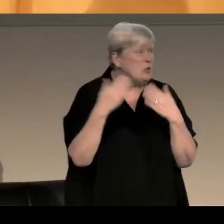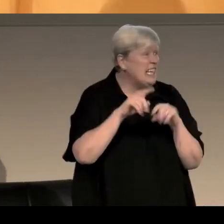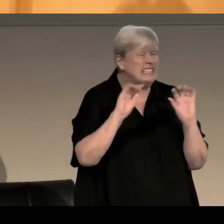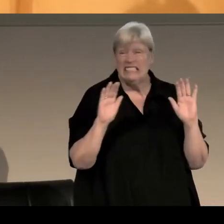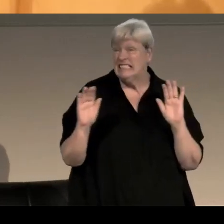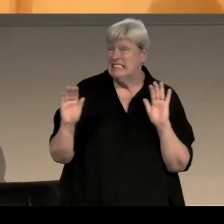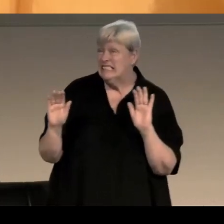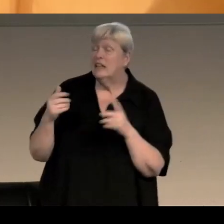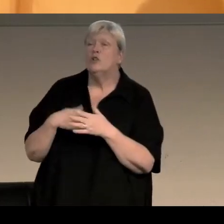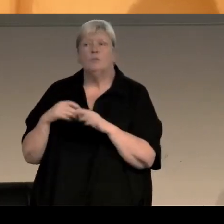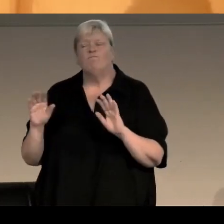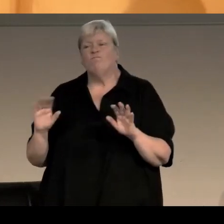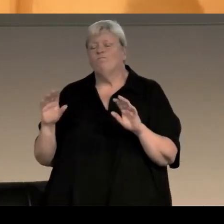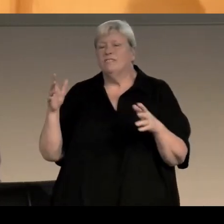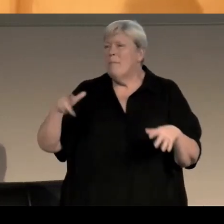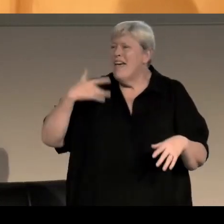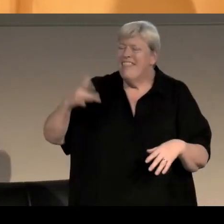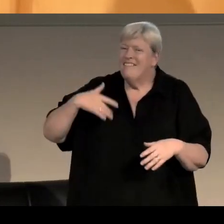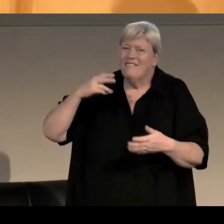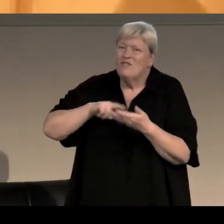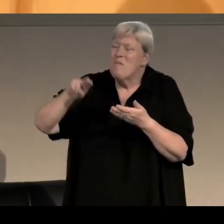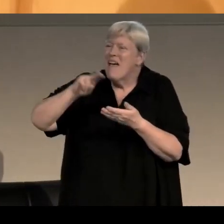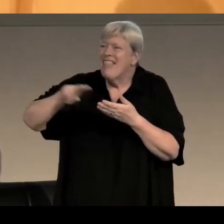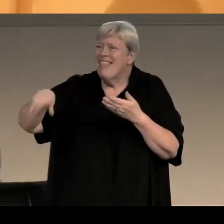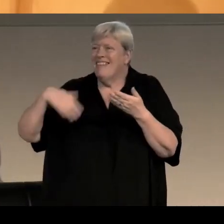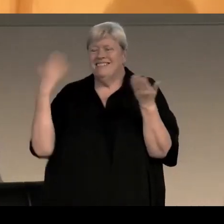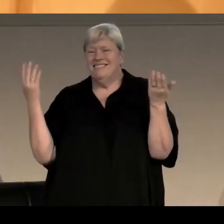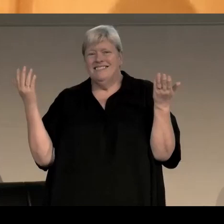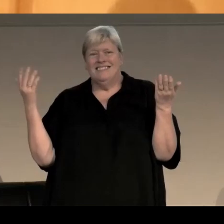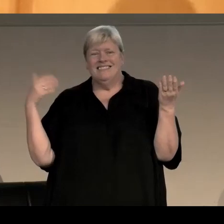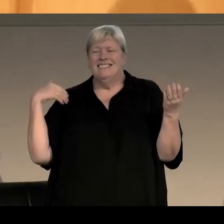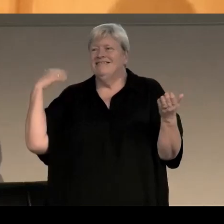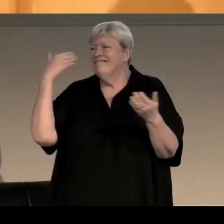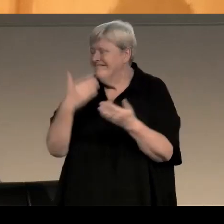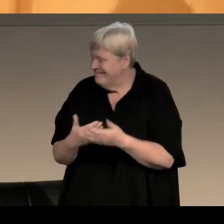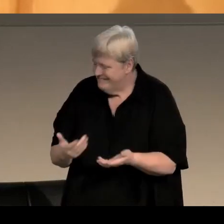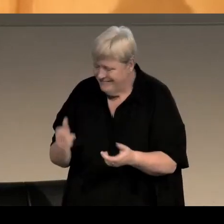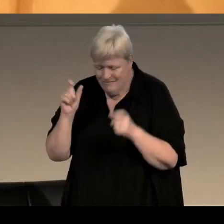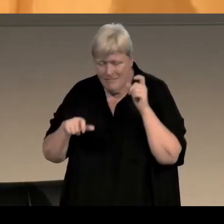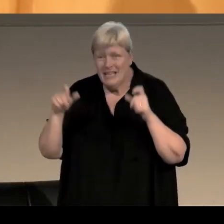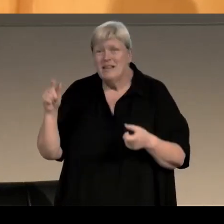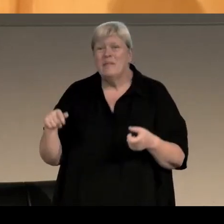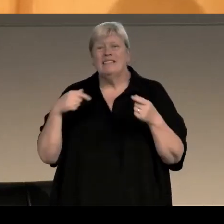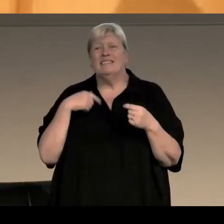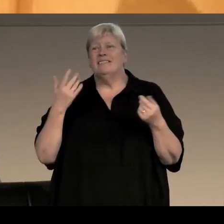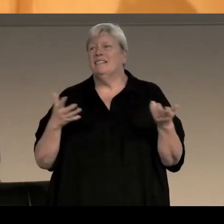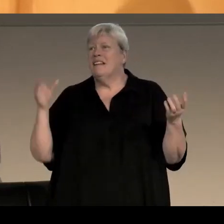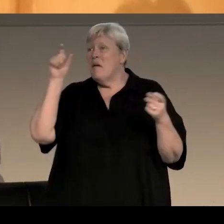You know, it's - my life is essentially quite normal and quite like other people's, apart from the person I choose to love.